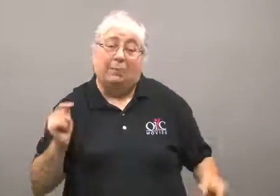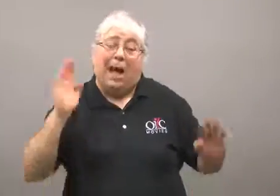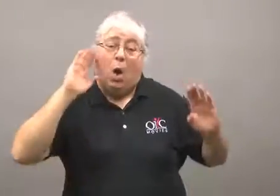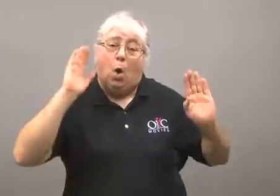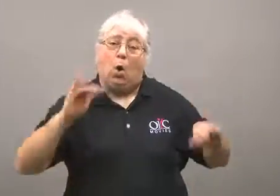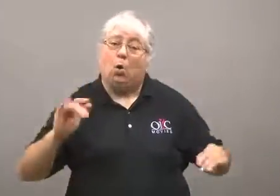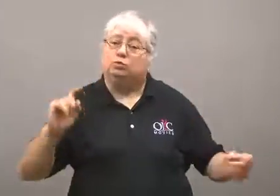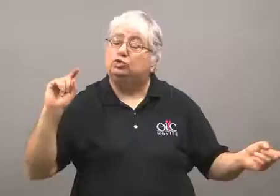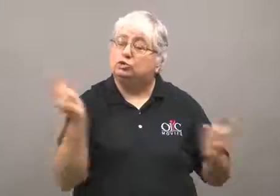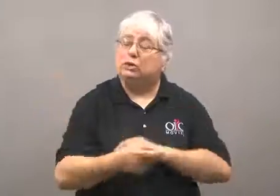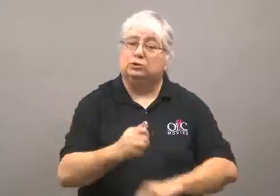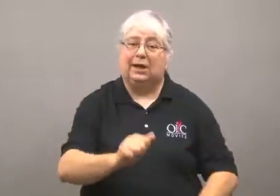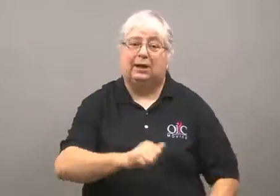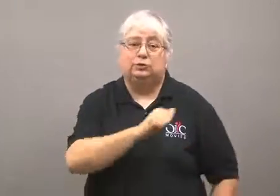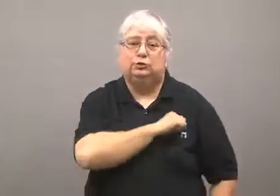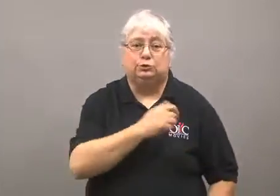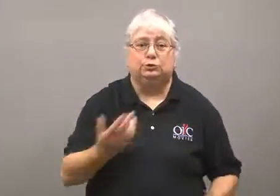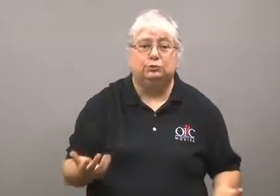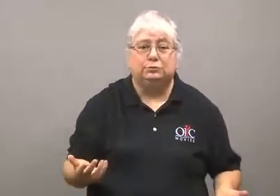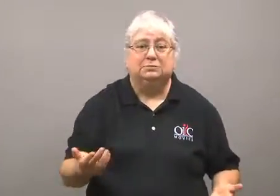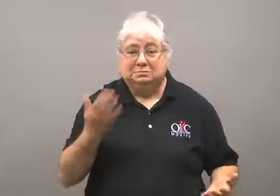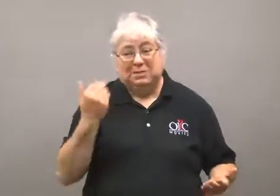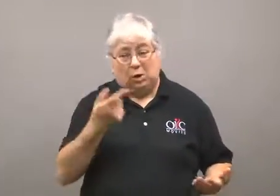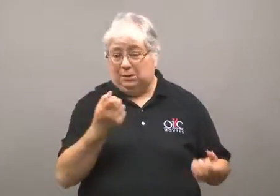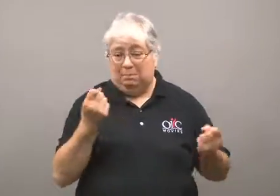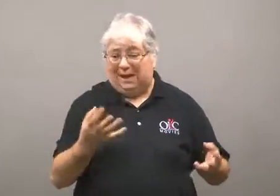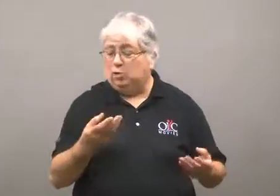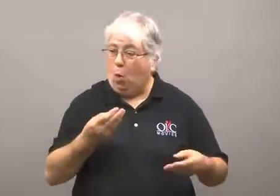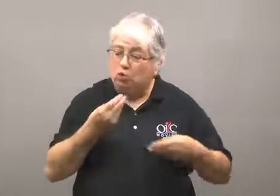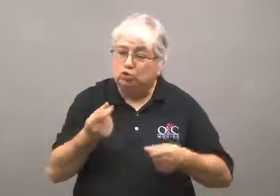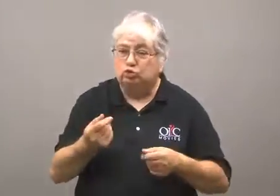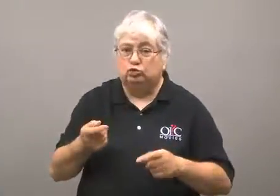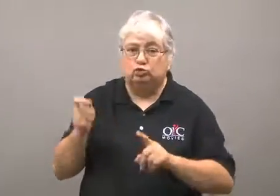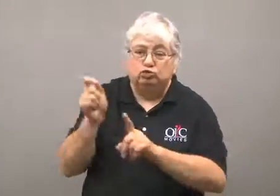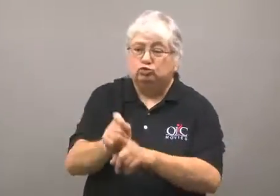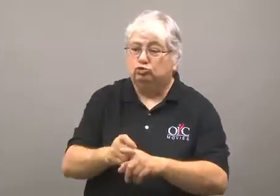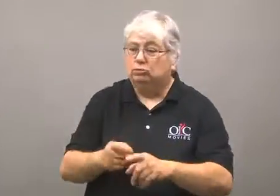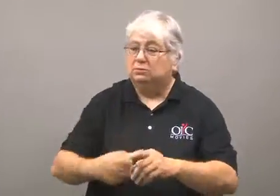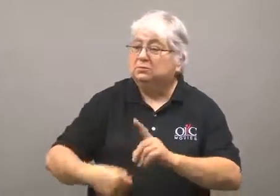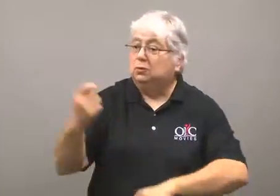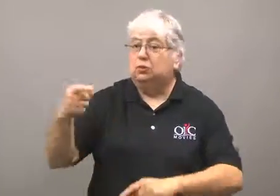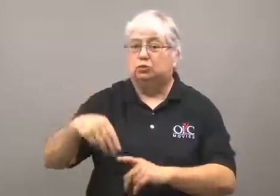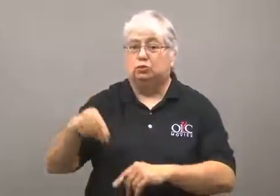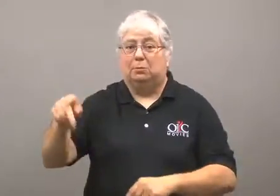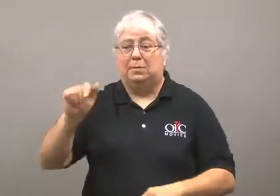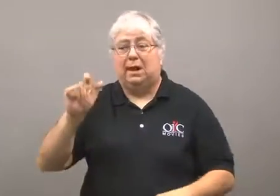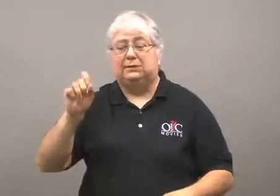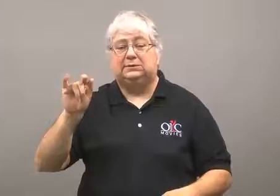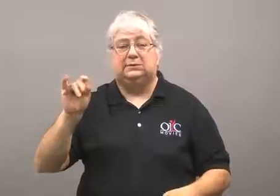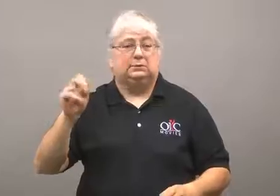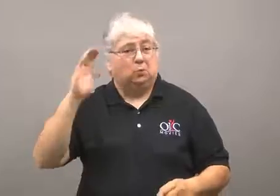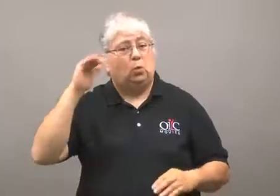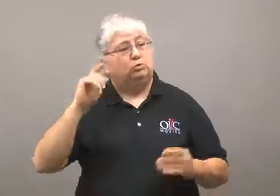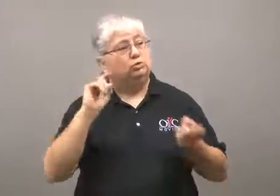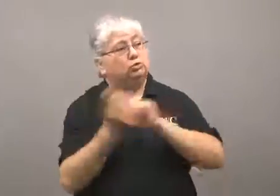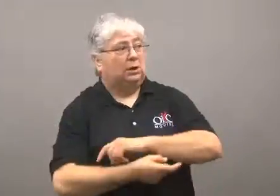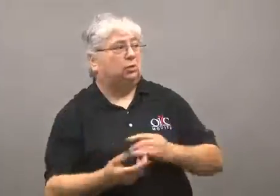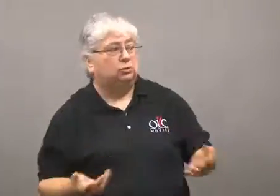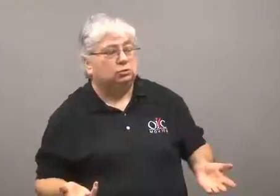He did hope there would be a change in attitude.